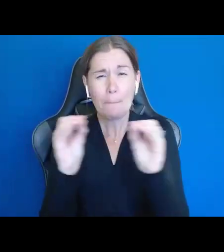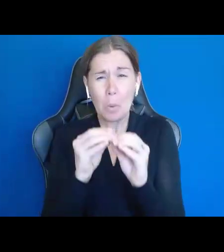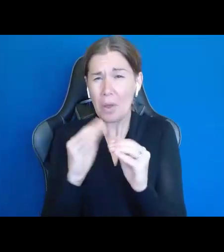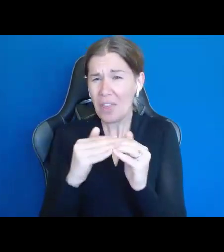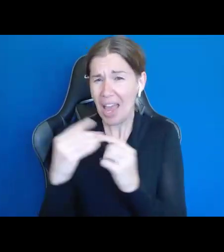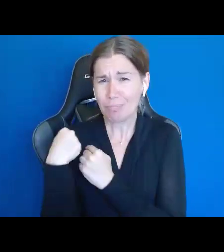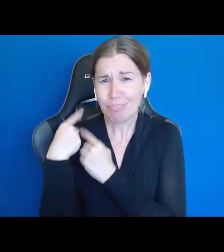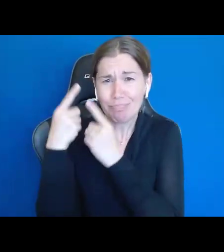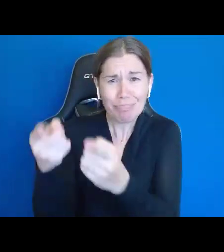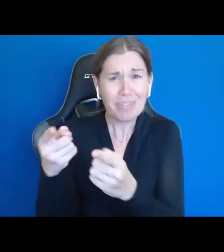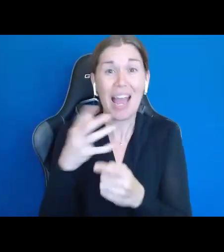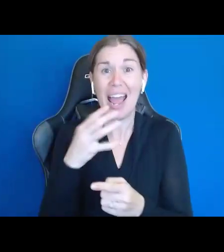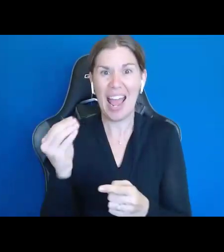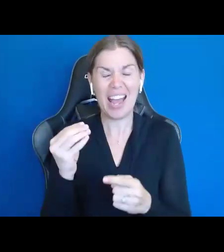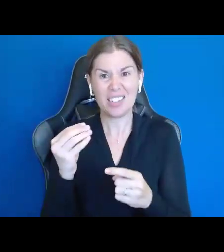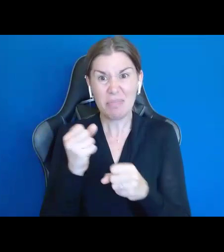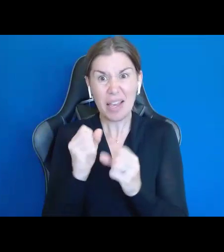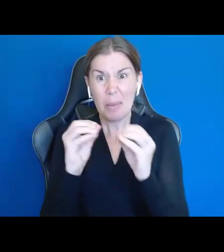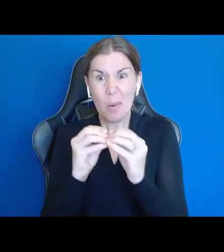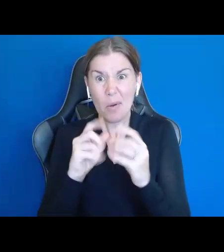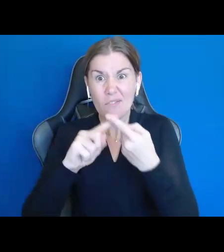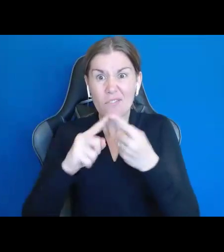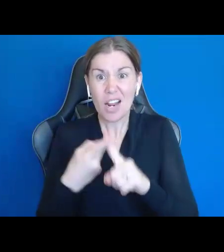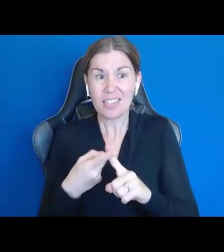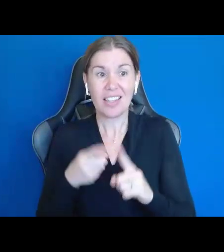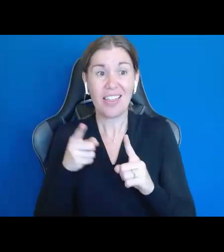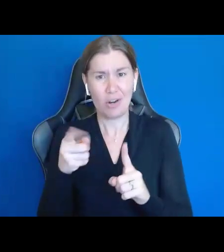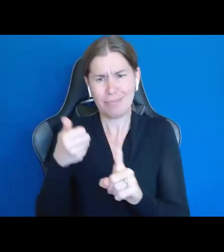more self determined. It is not, as I like to say, rocket science.